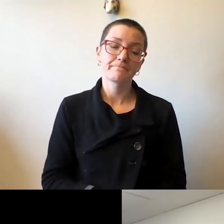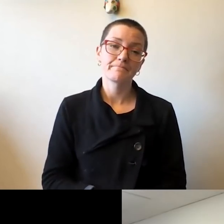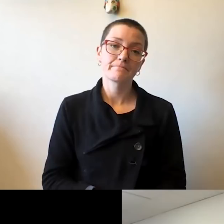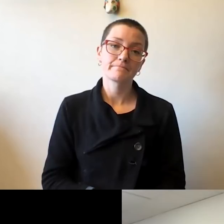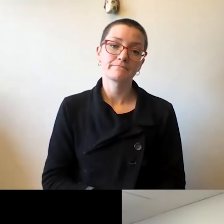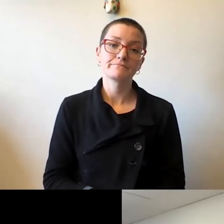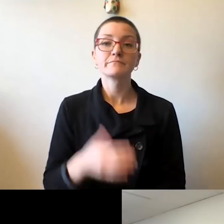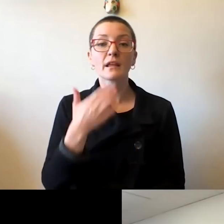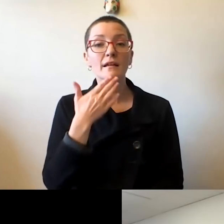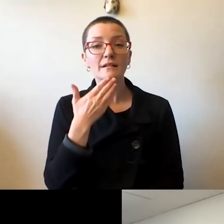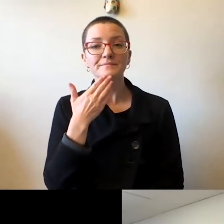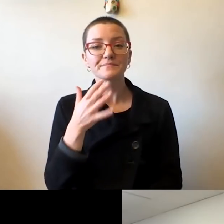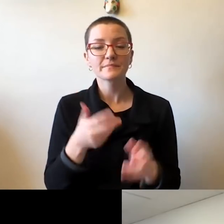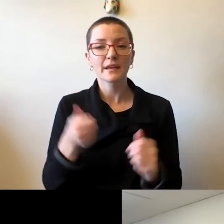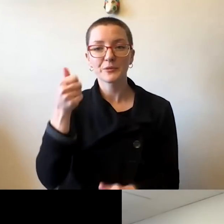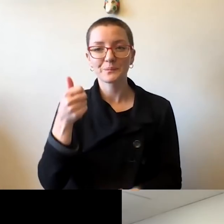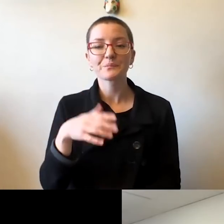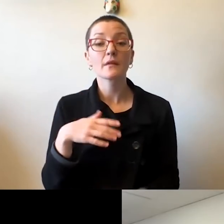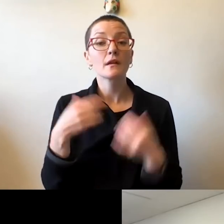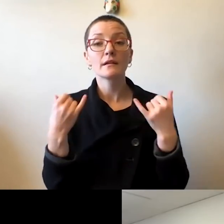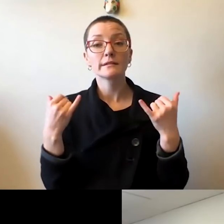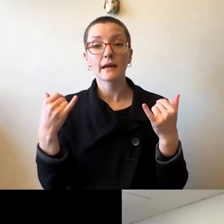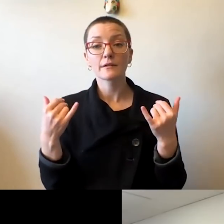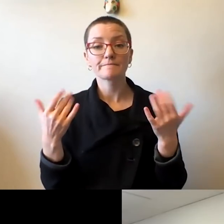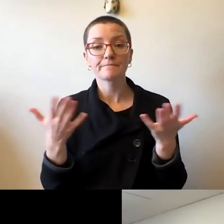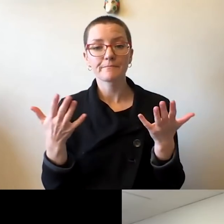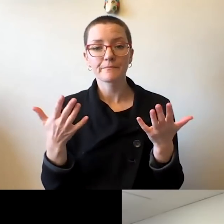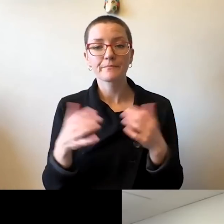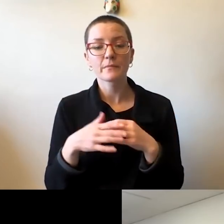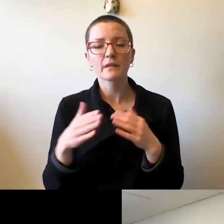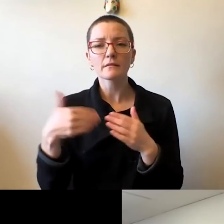Andreas Cangellaris: Thank you, Chancellor. The next question has to do with our decision